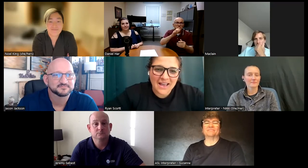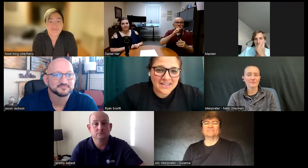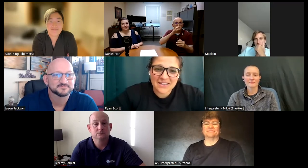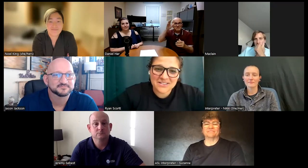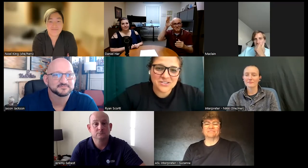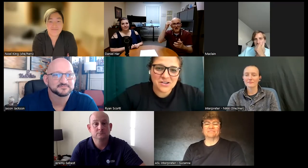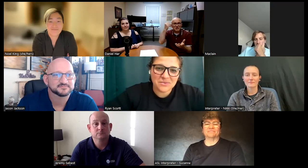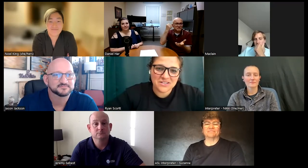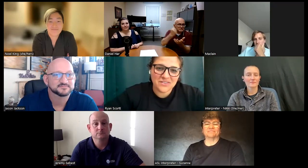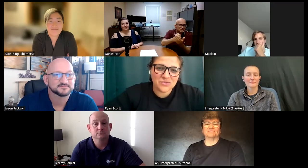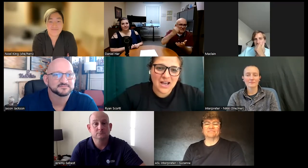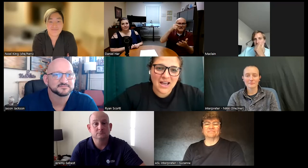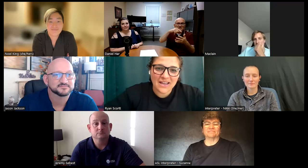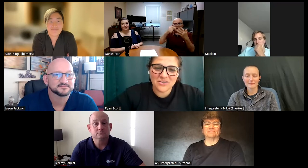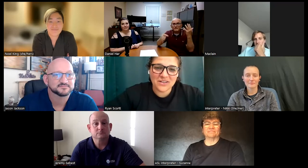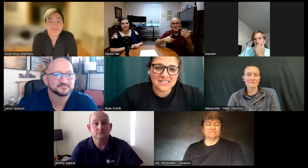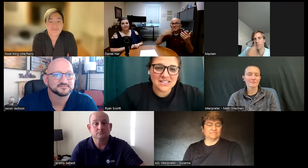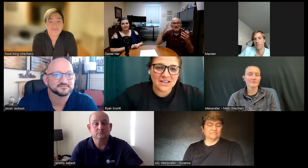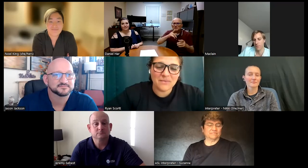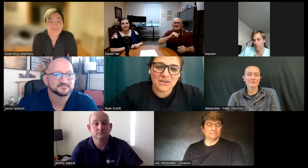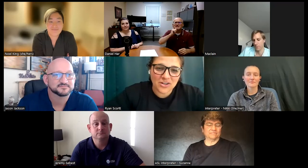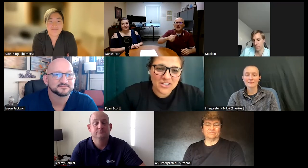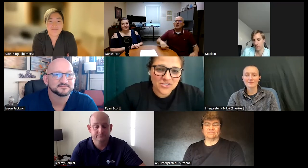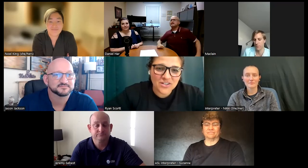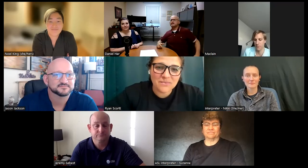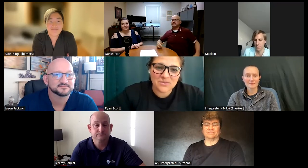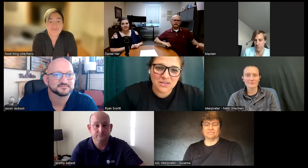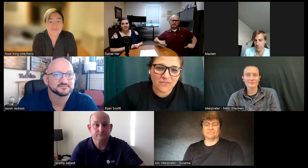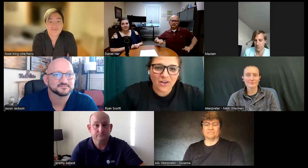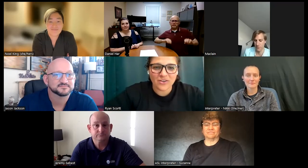he is such a humble individual I had no idea about your history between your